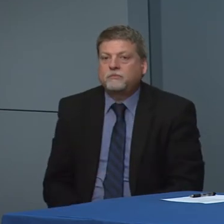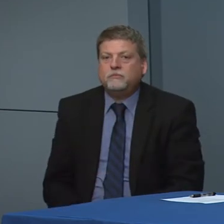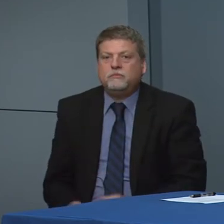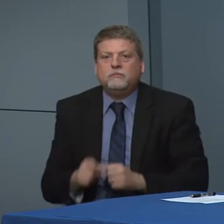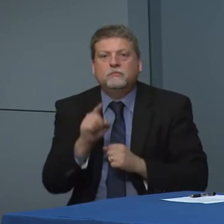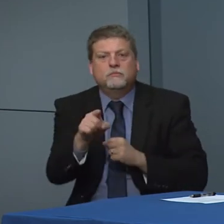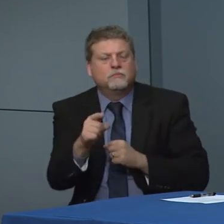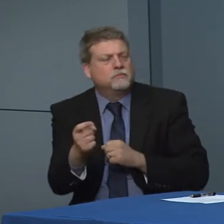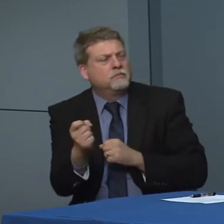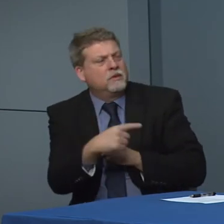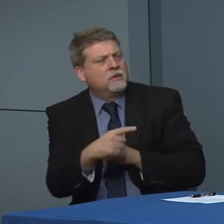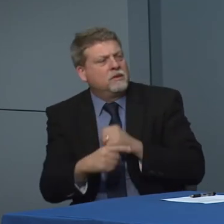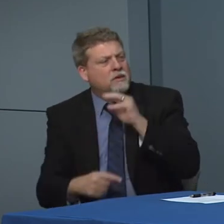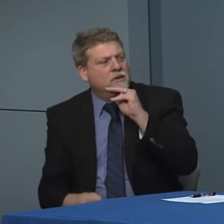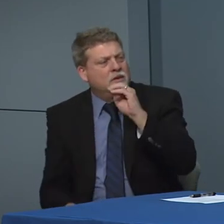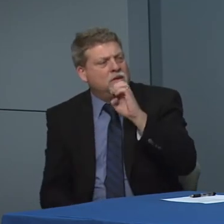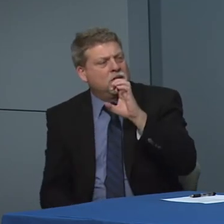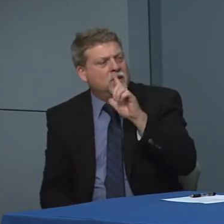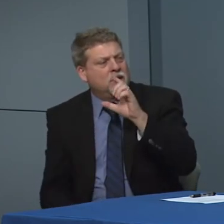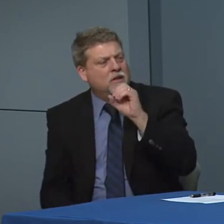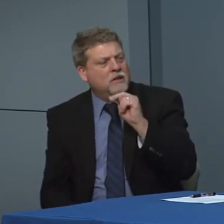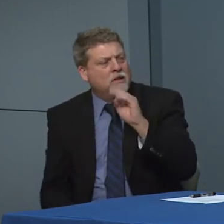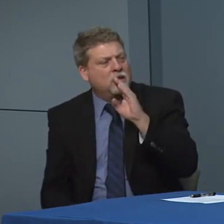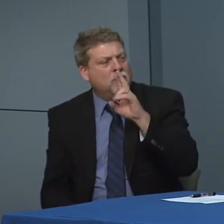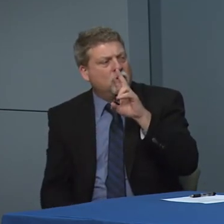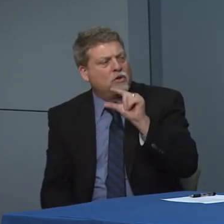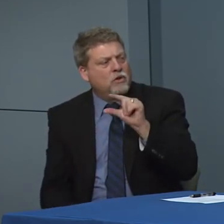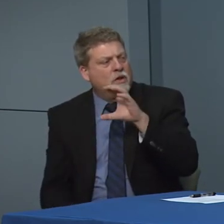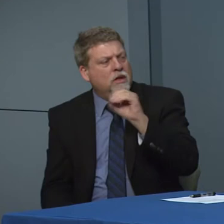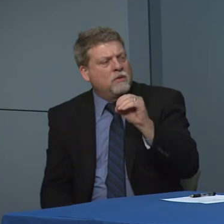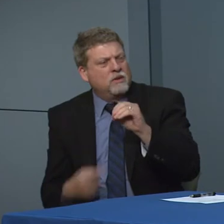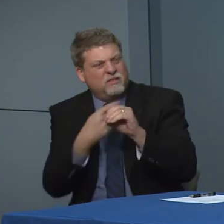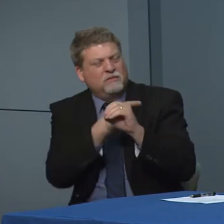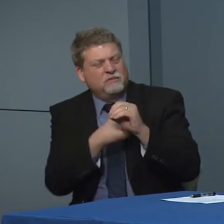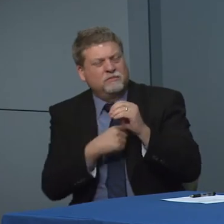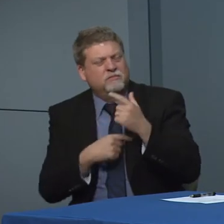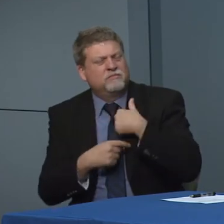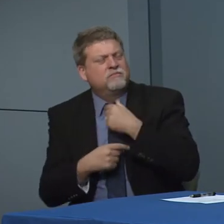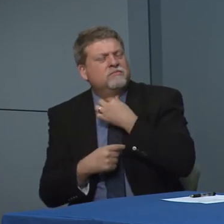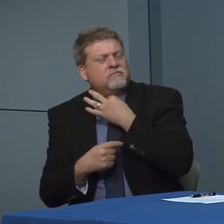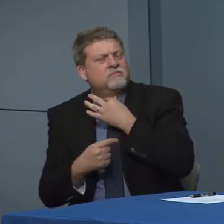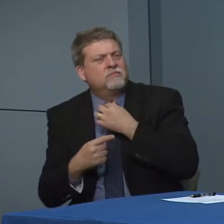Mecklenburg County where statewide stations that we've had some reporters and their ask me about this today this